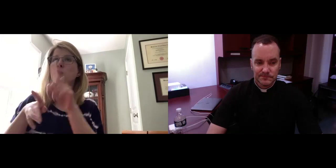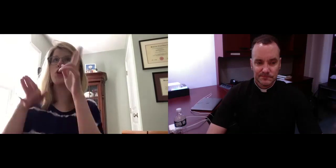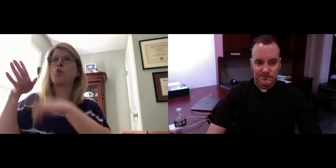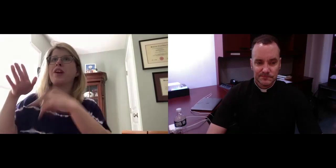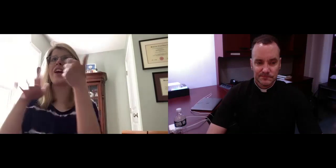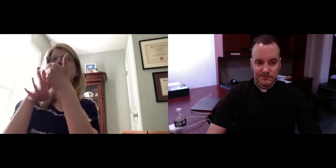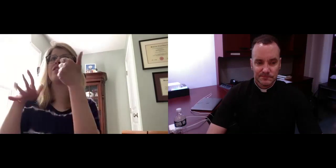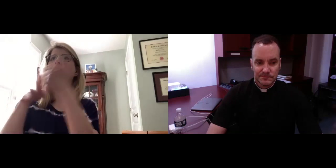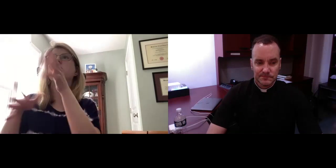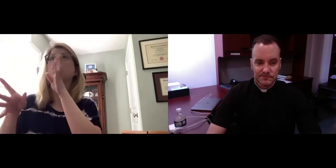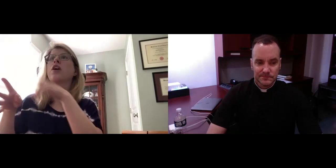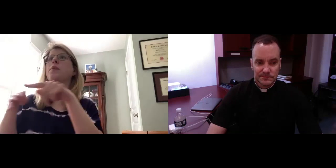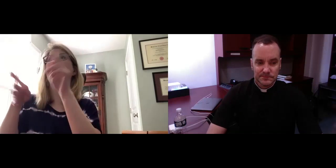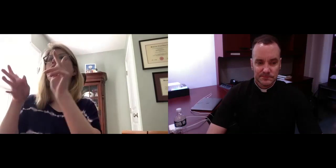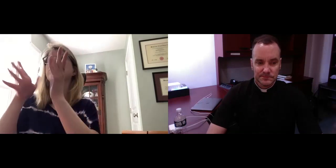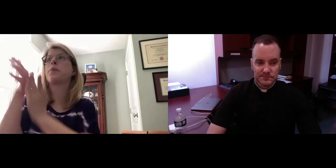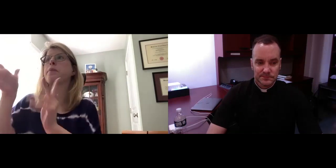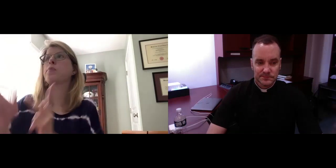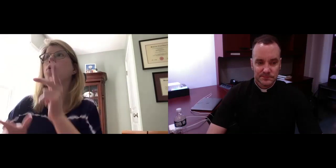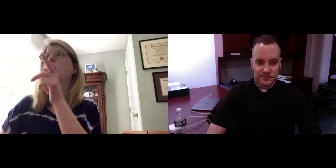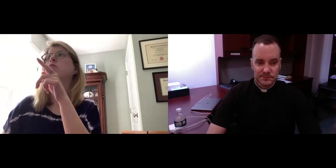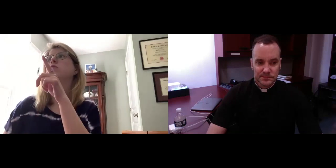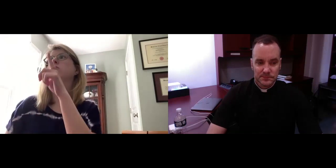Also in the readings today,